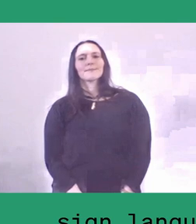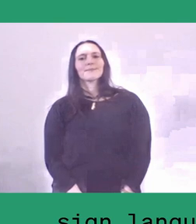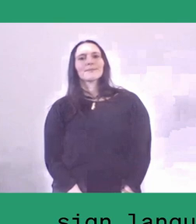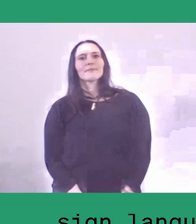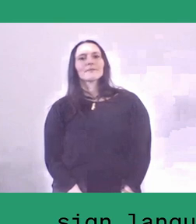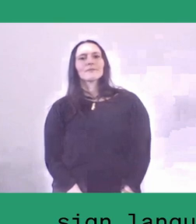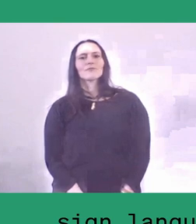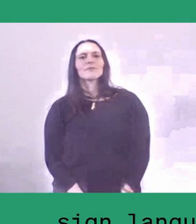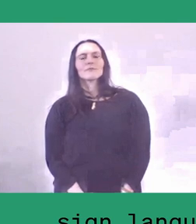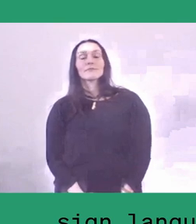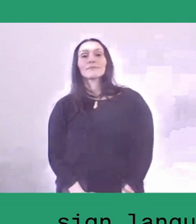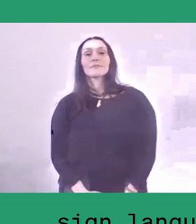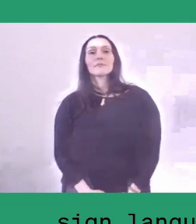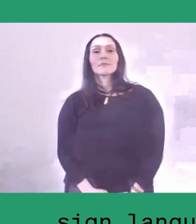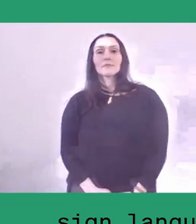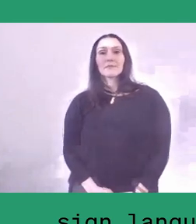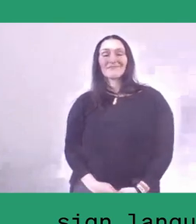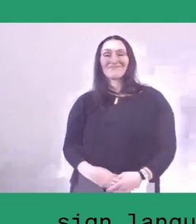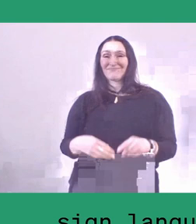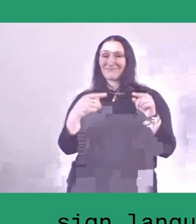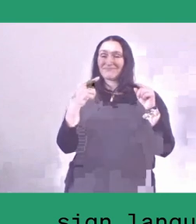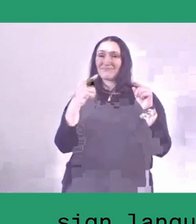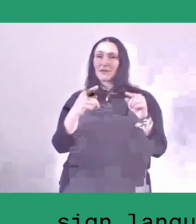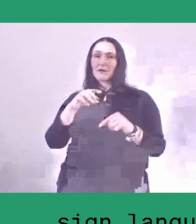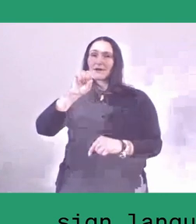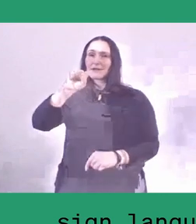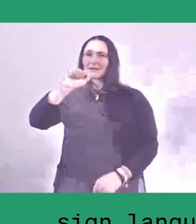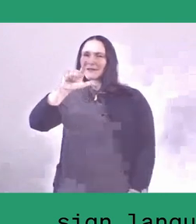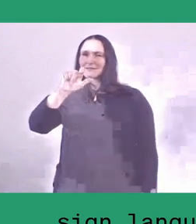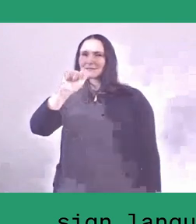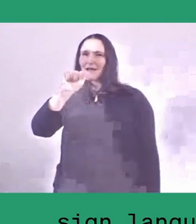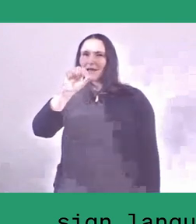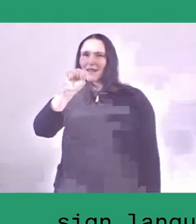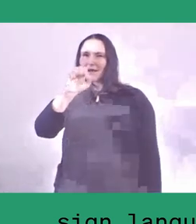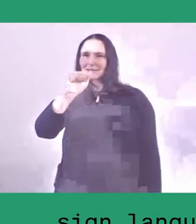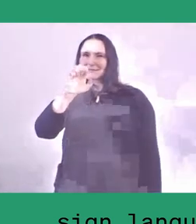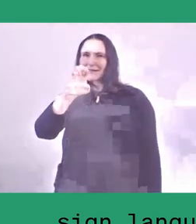We, the people of Salassae, mostly know the culture of para since childhood